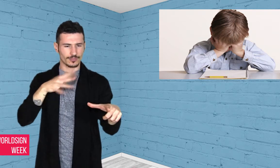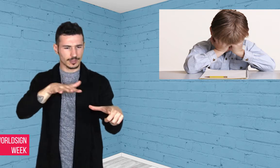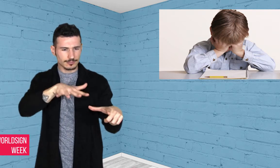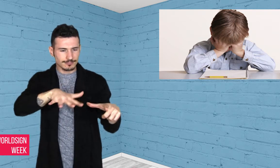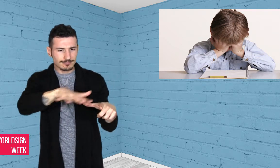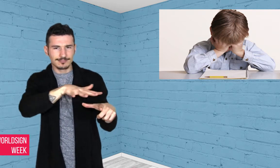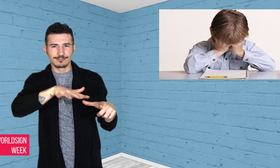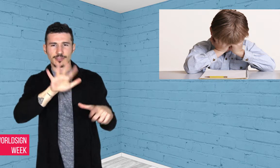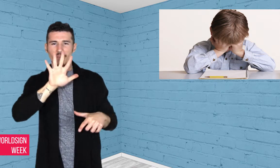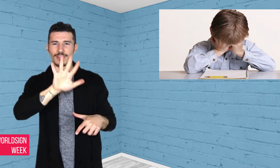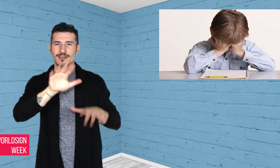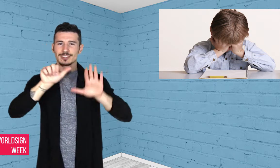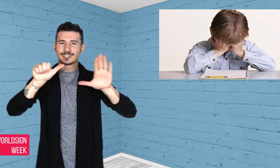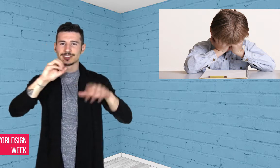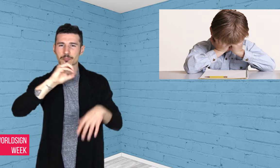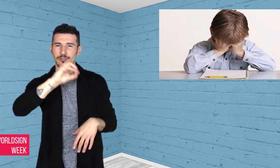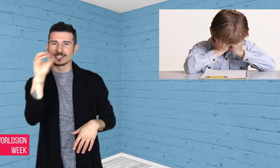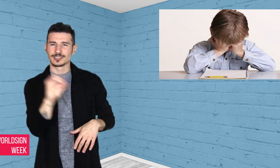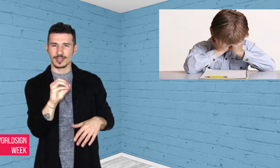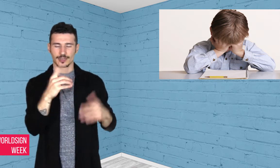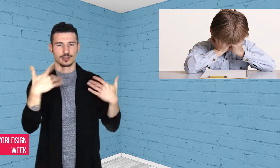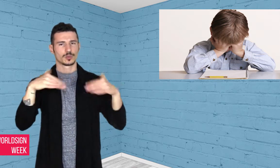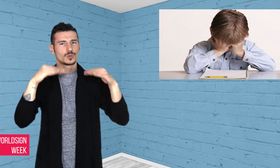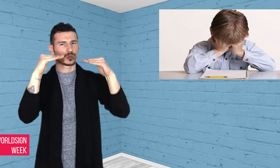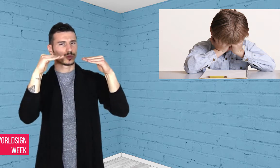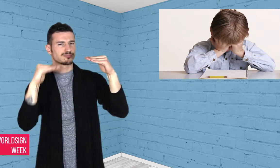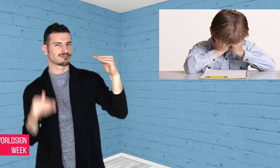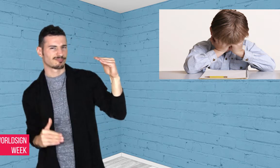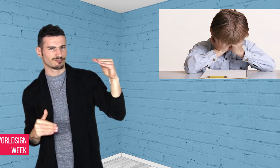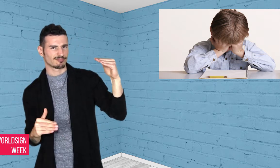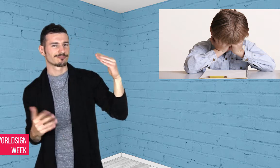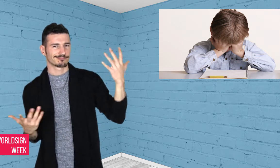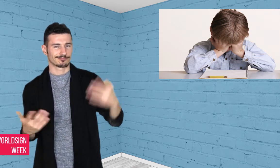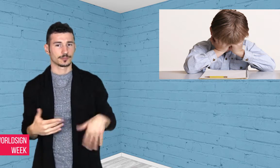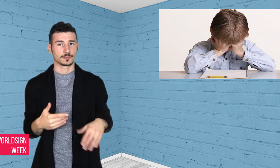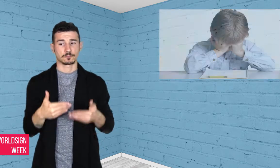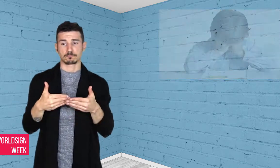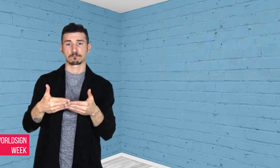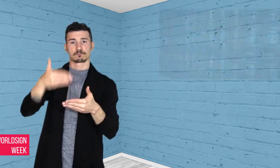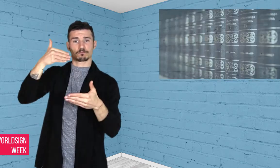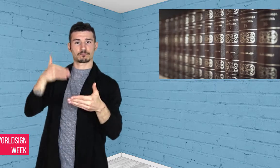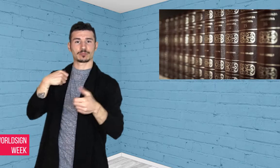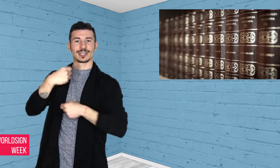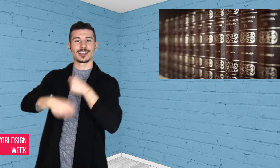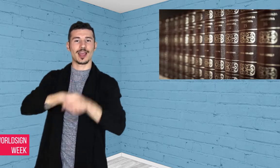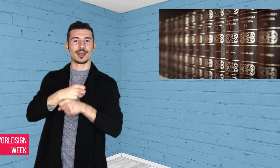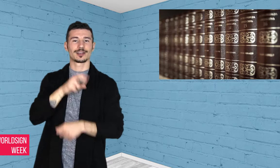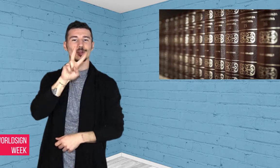Department of Education showing that in